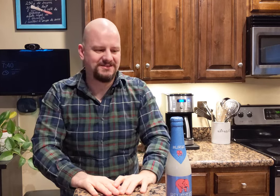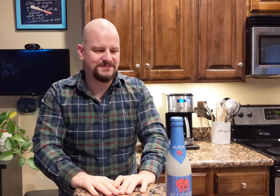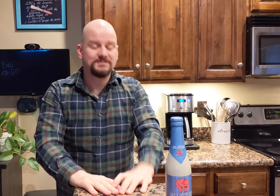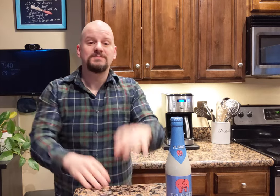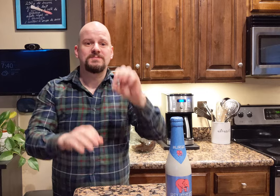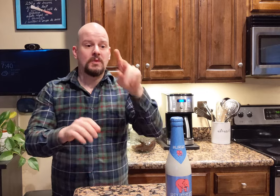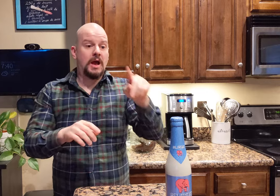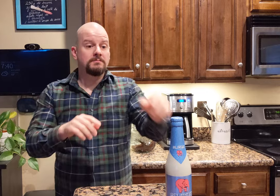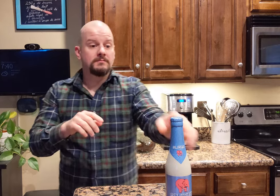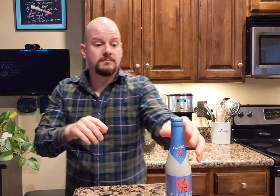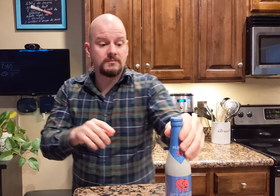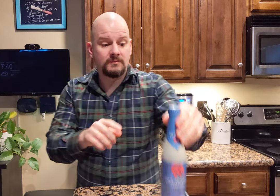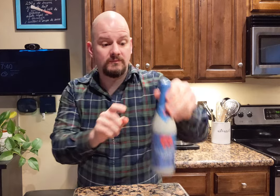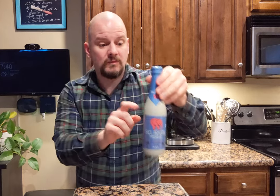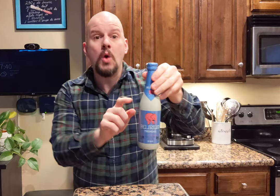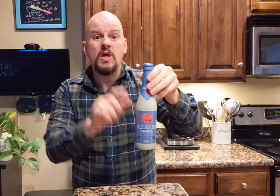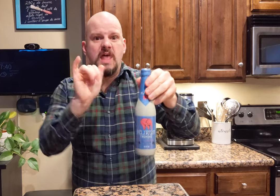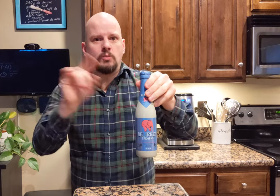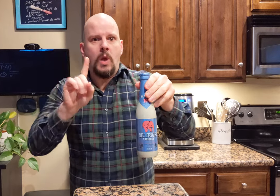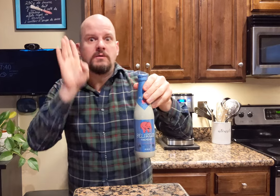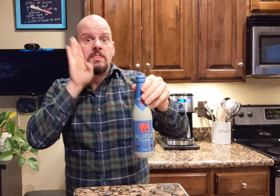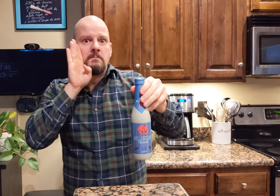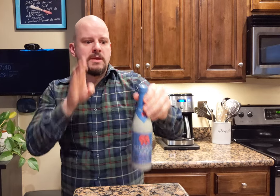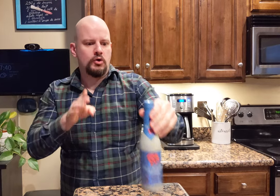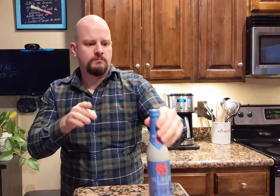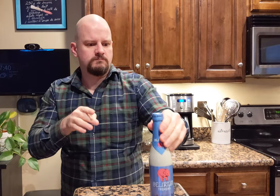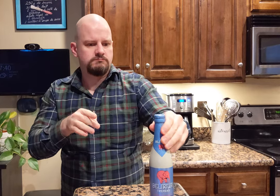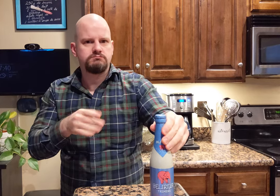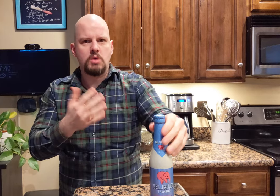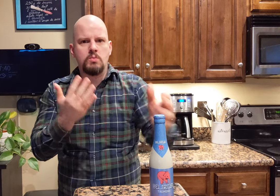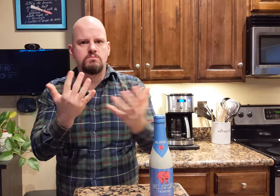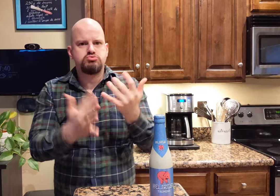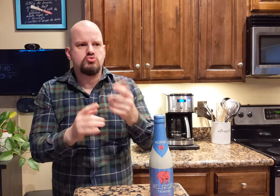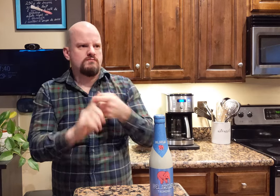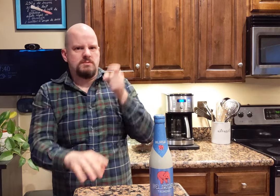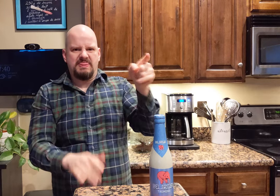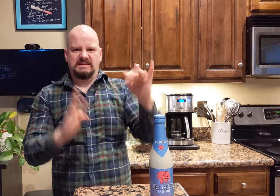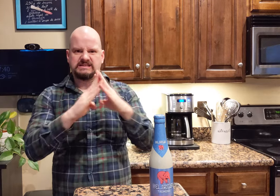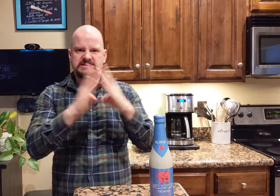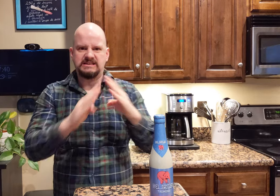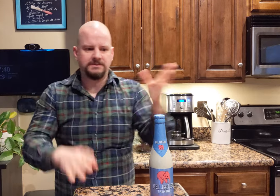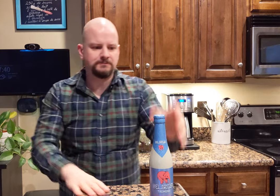OK, that is where the beer was brewed.